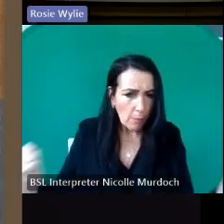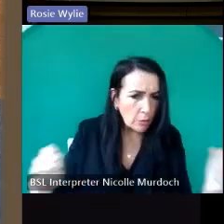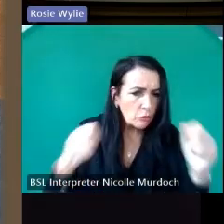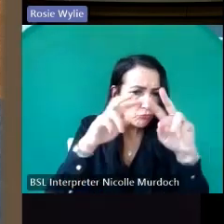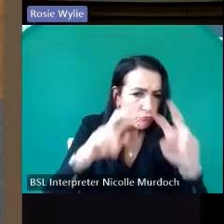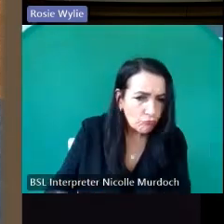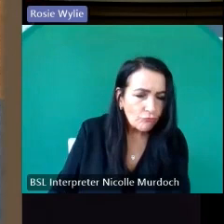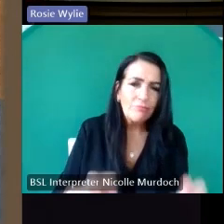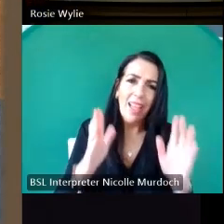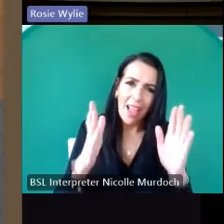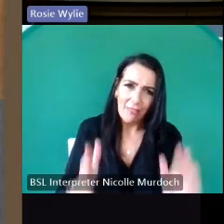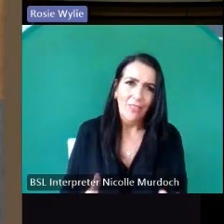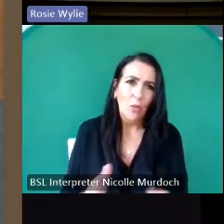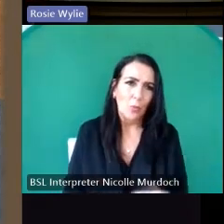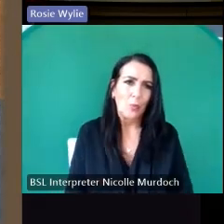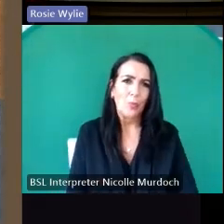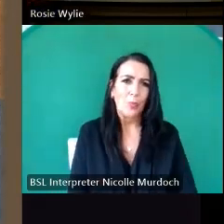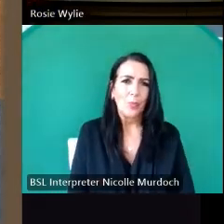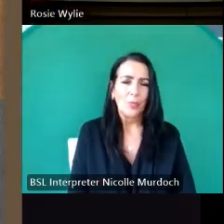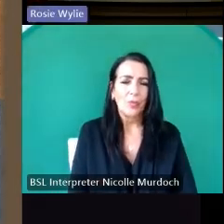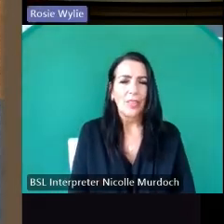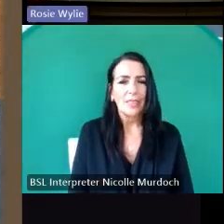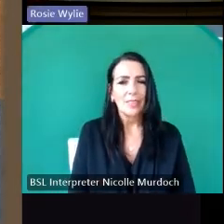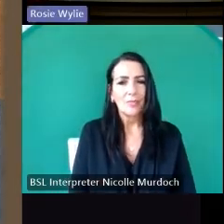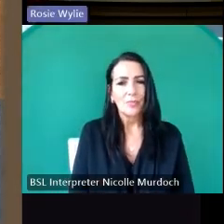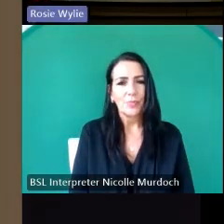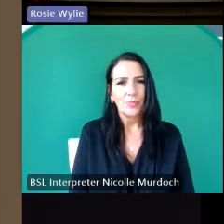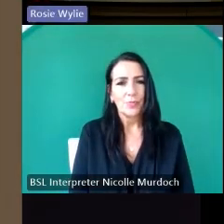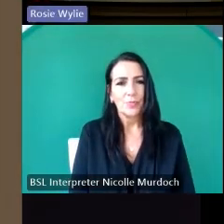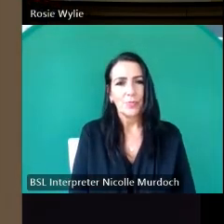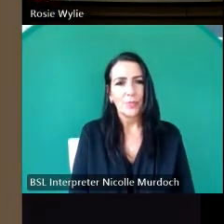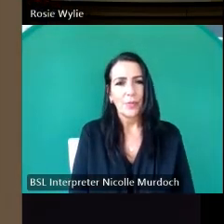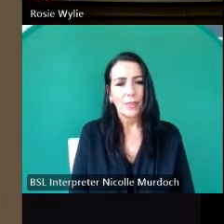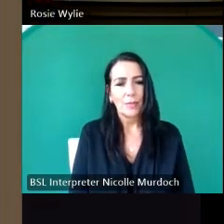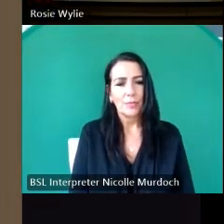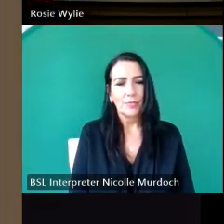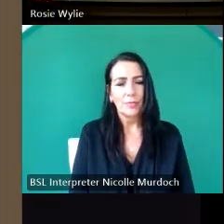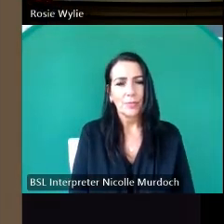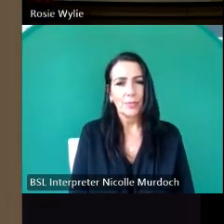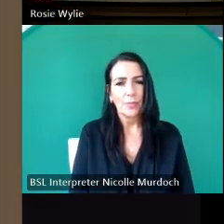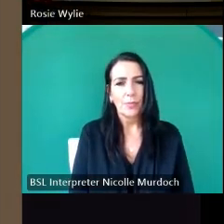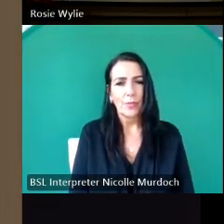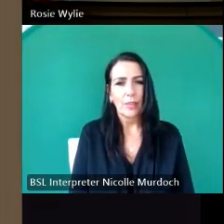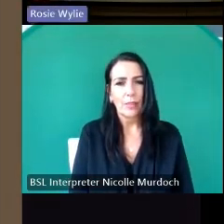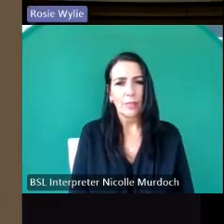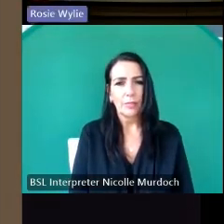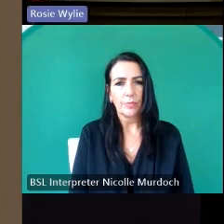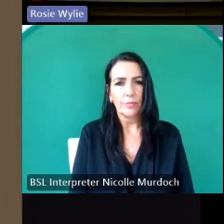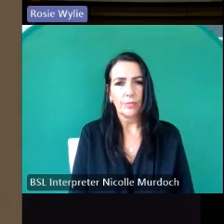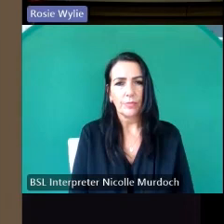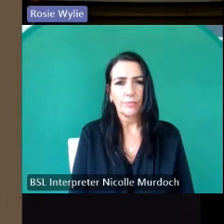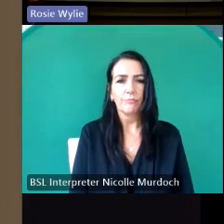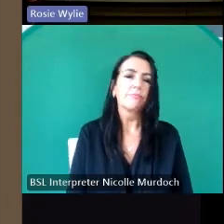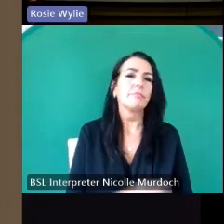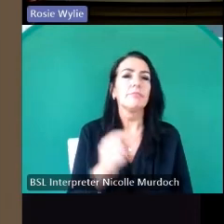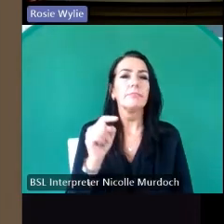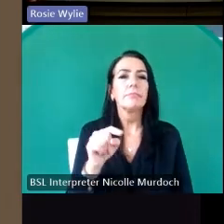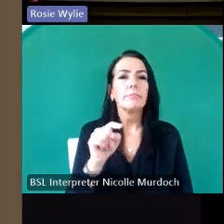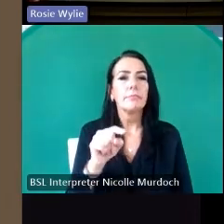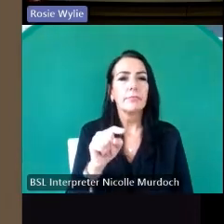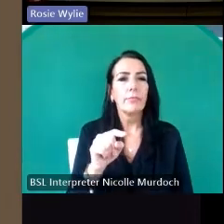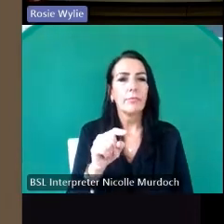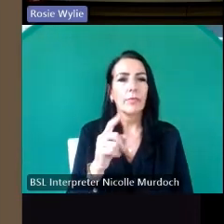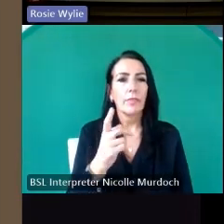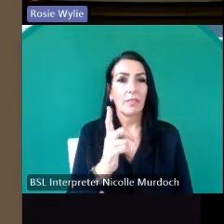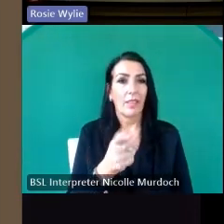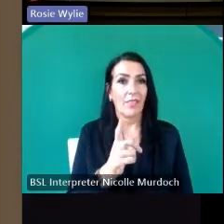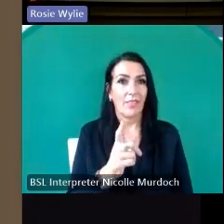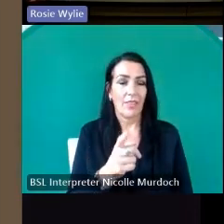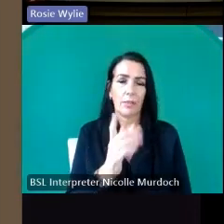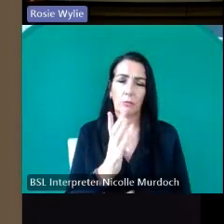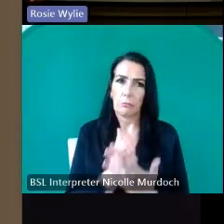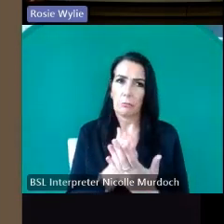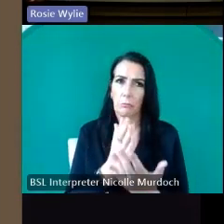really look um next slide please finding that that dedication was a really good object lesson because